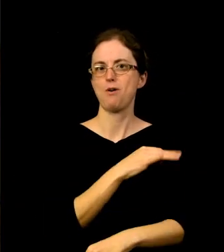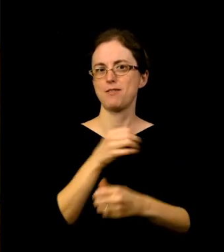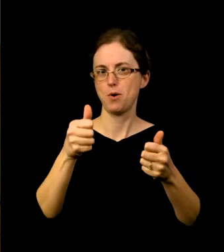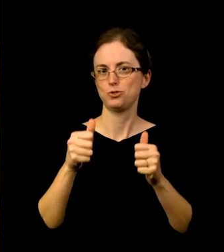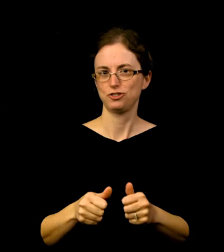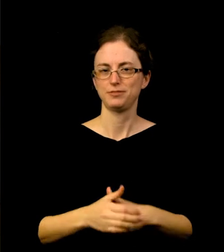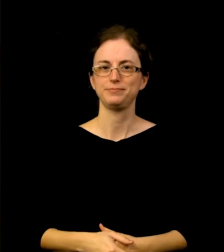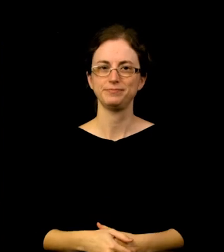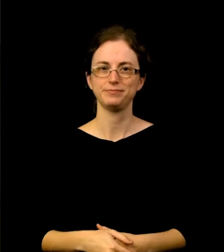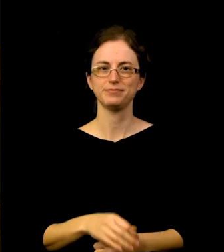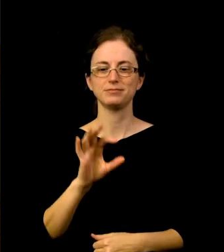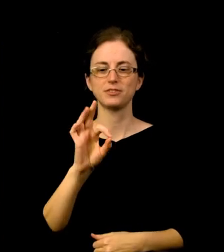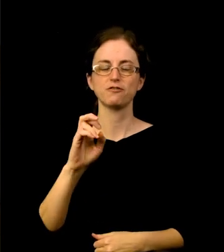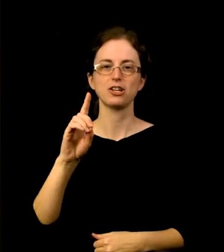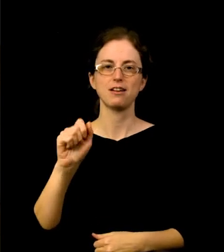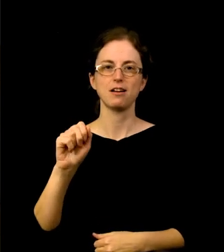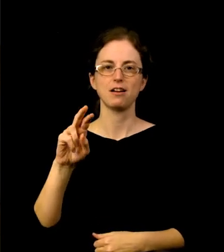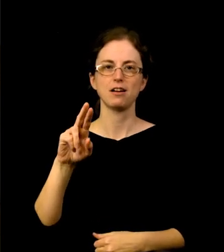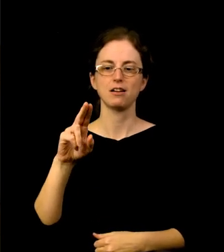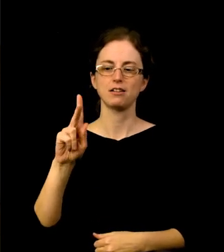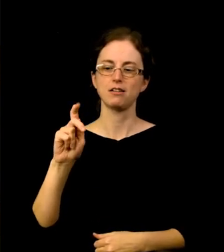and one of the most well-known artistic couples of the 20th century.